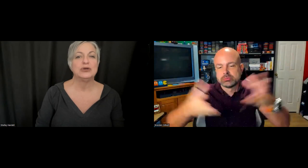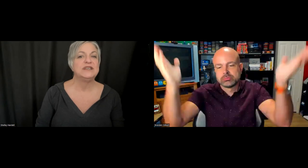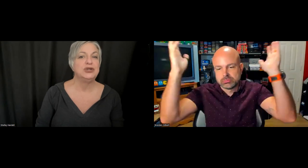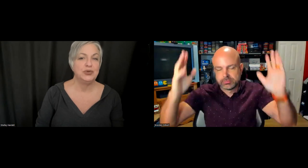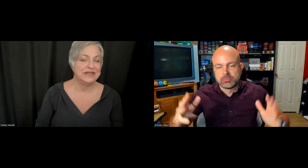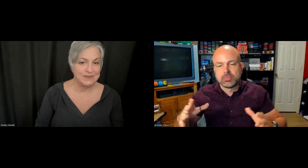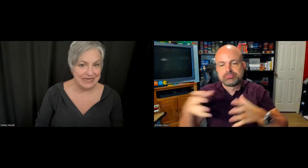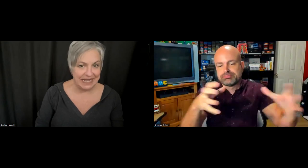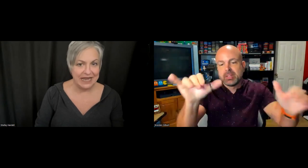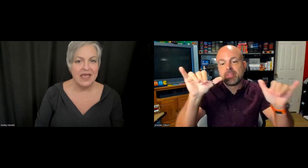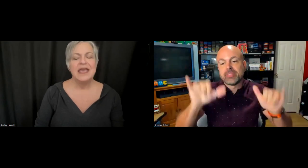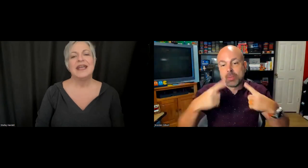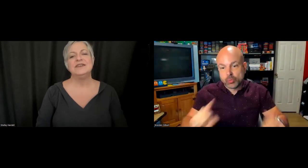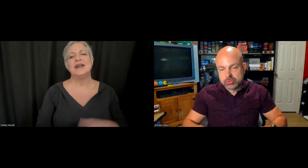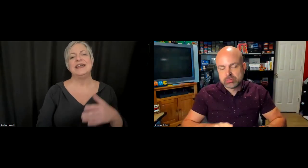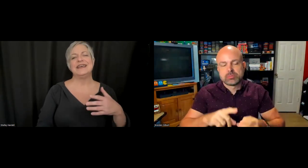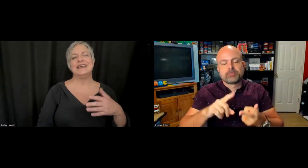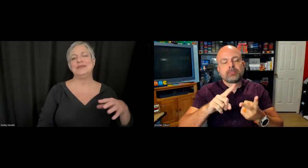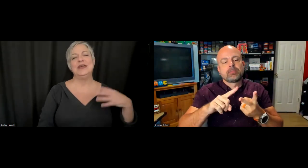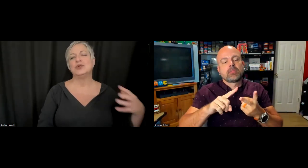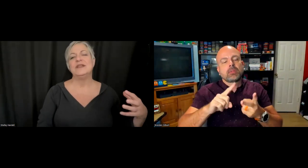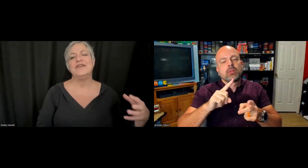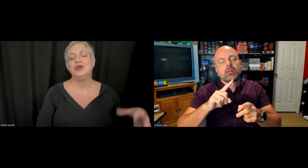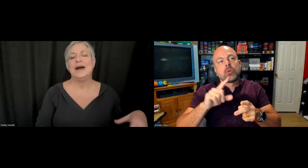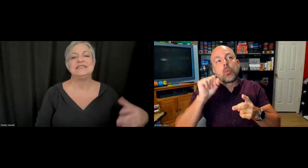person who is speaking. Kind of like in real life you might see